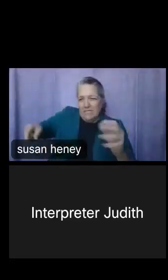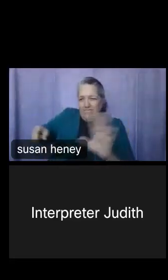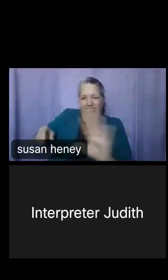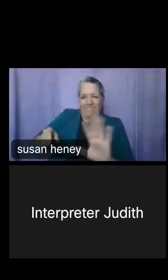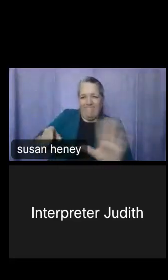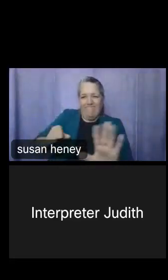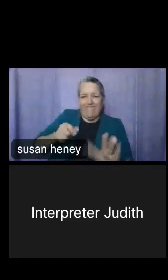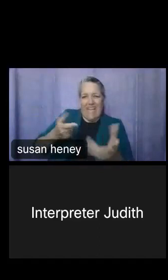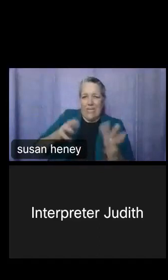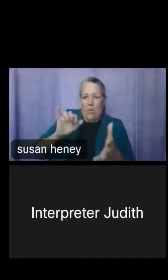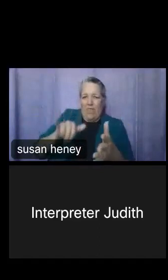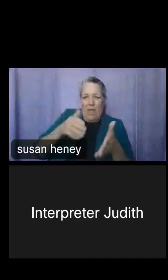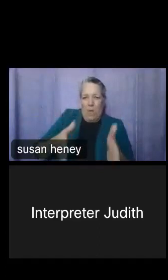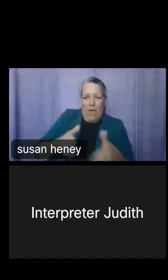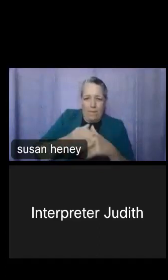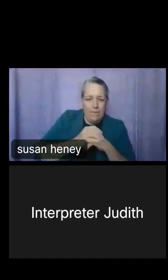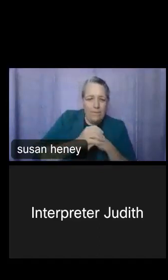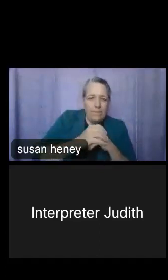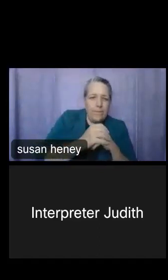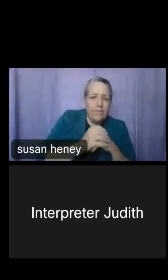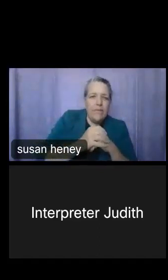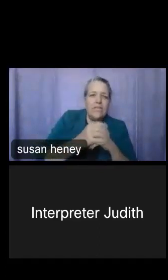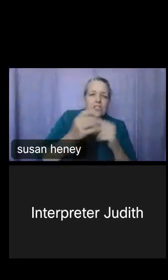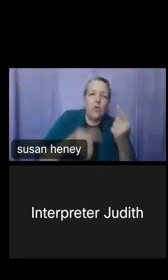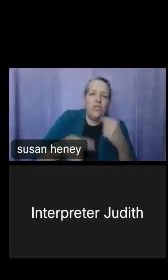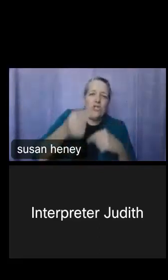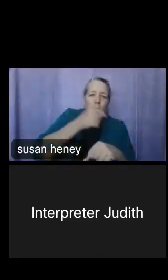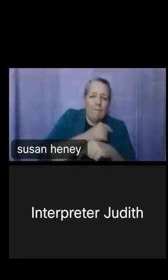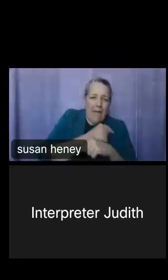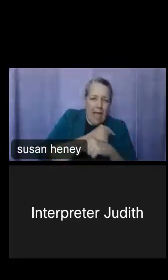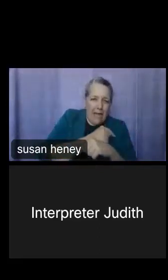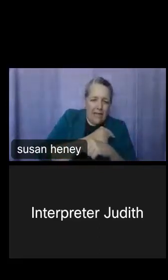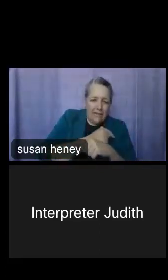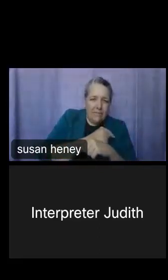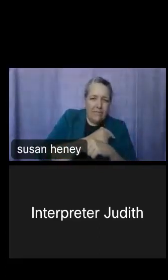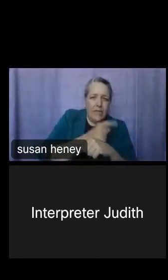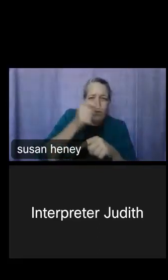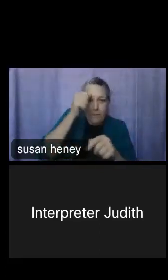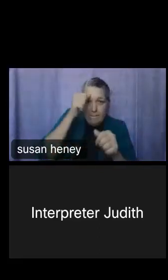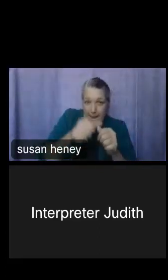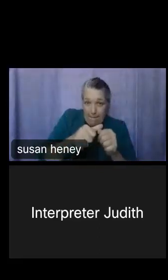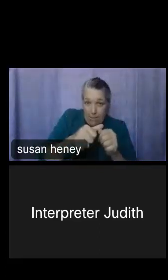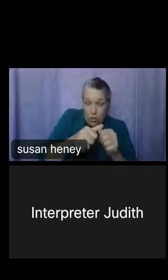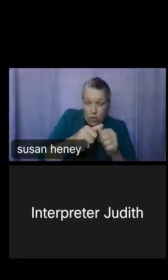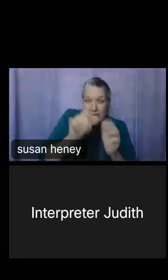So in order to go back, if you've done this at any point, just remember, click on Customize